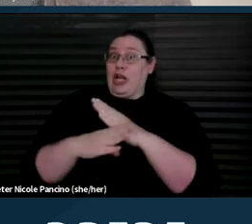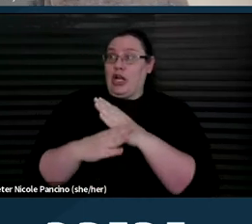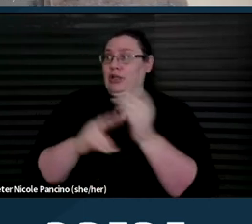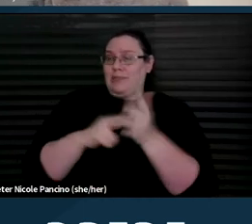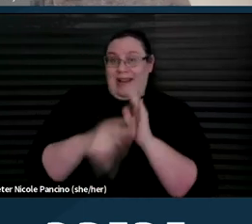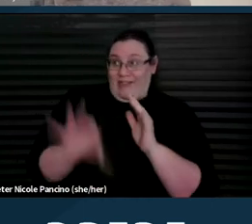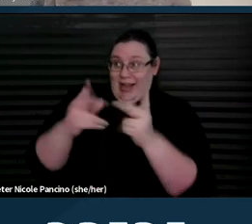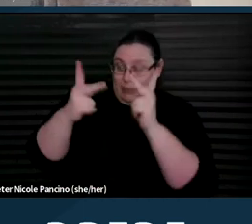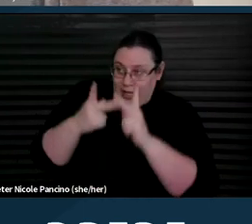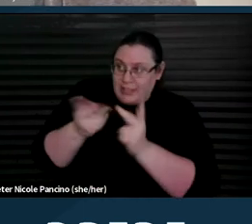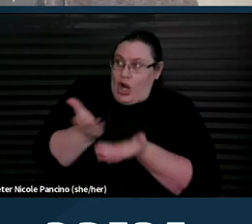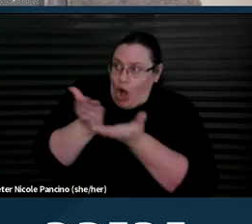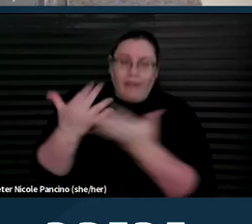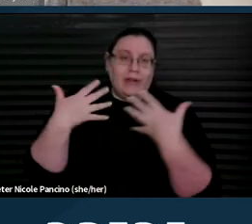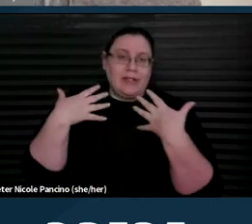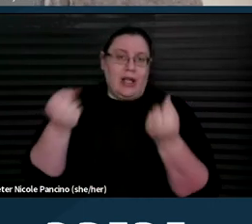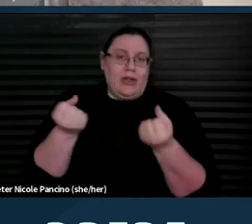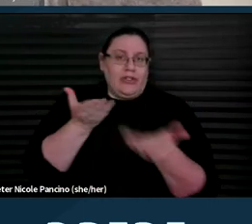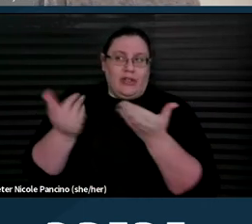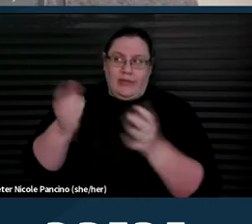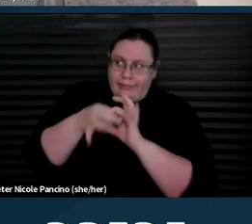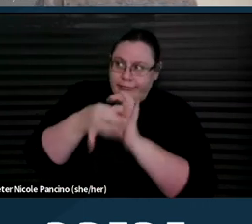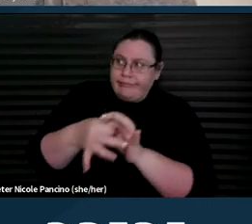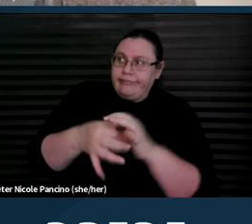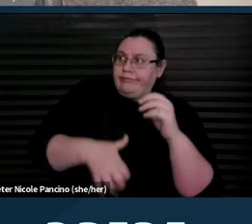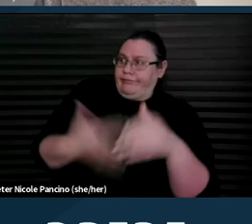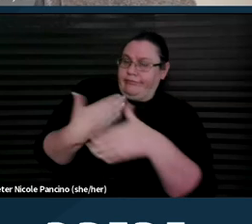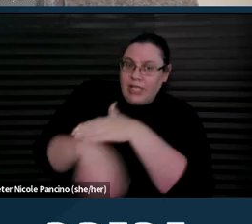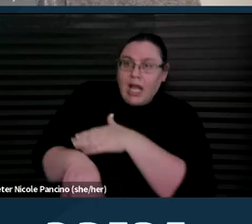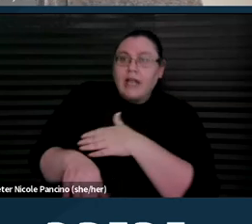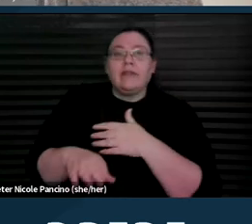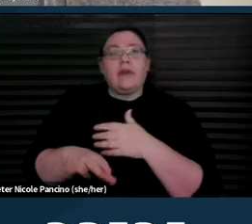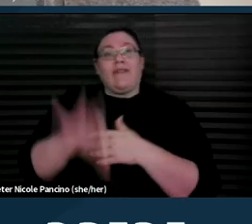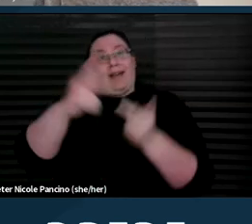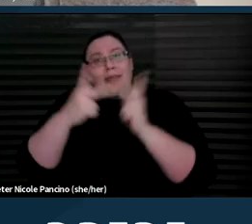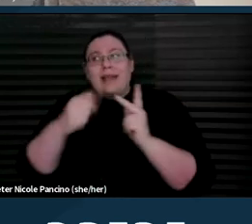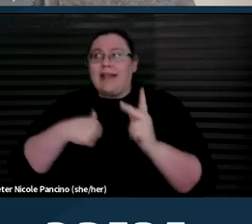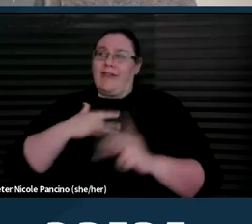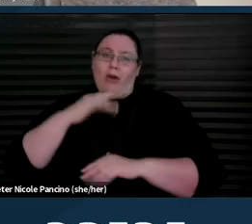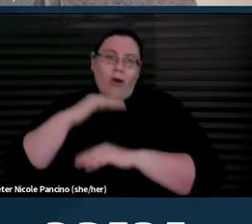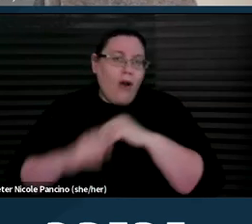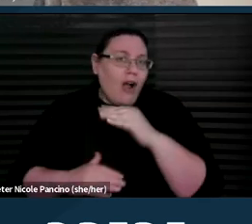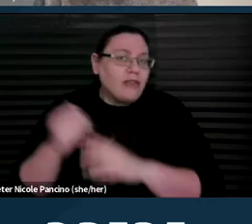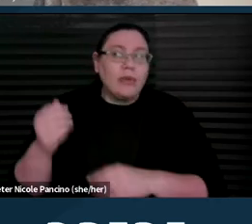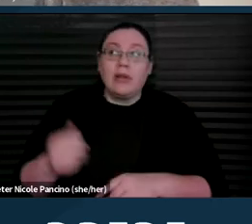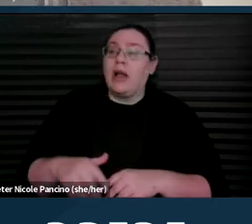reproductive health services, finding a place where they felt comfortable, finding a place that spoke their language,